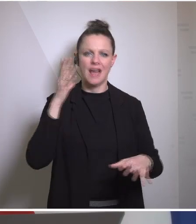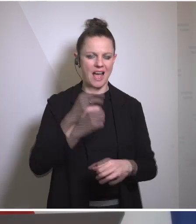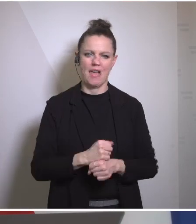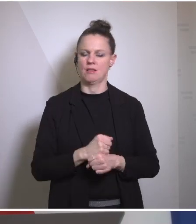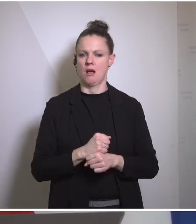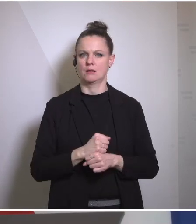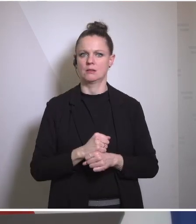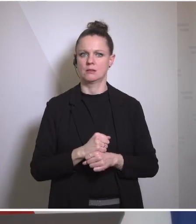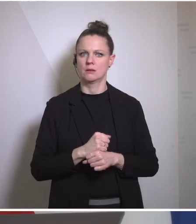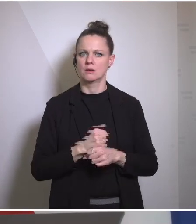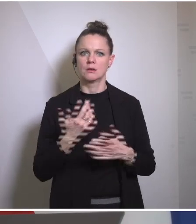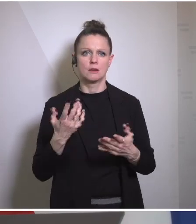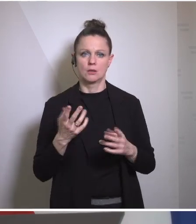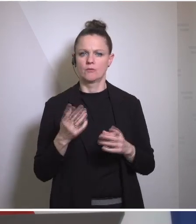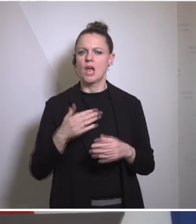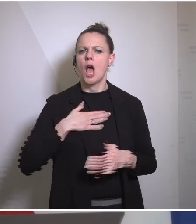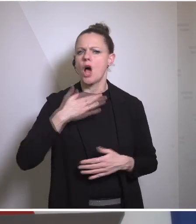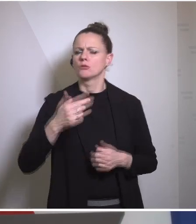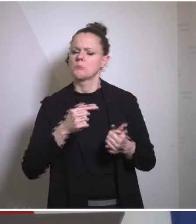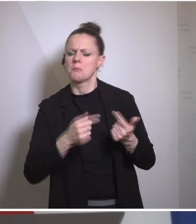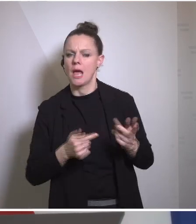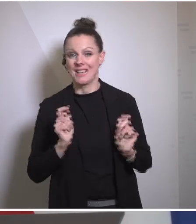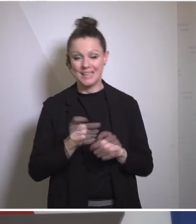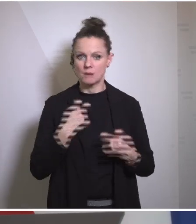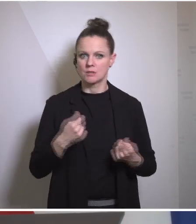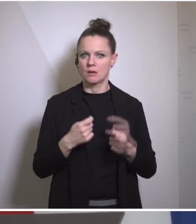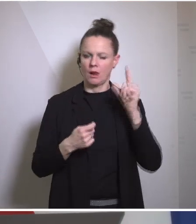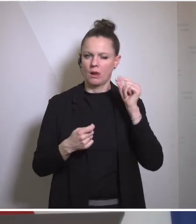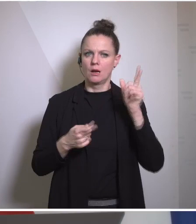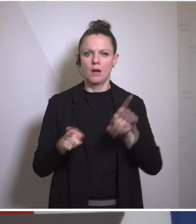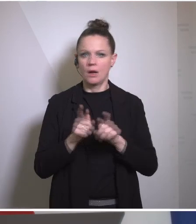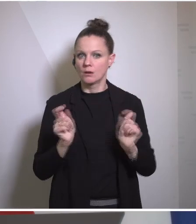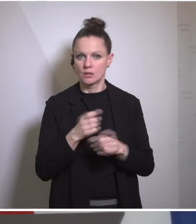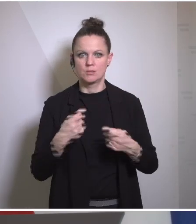there cannot be any exceptions. And we talk very, in a very transparent and open manner on these